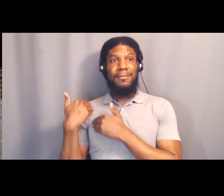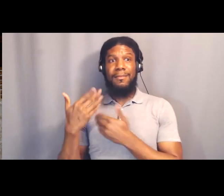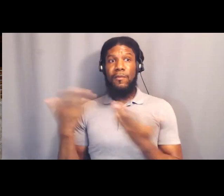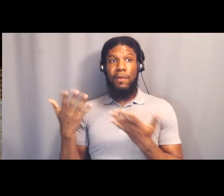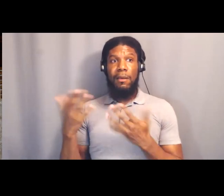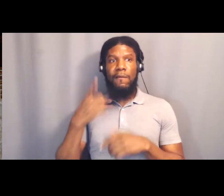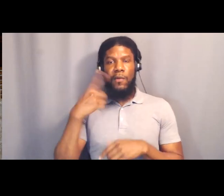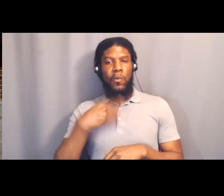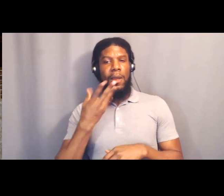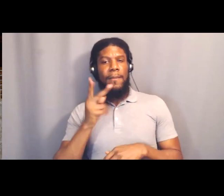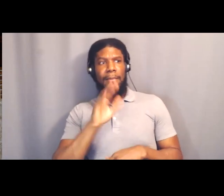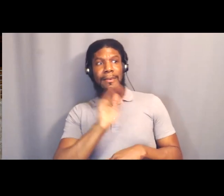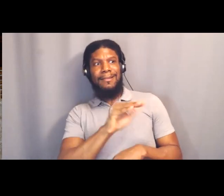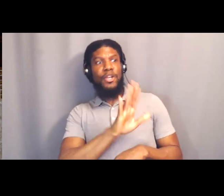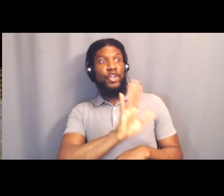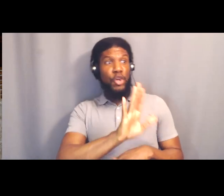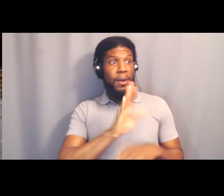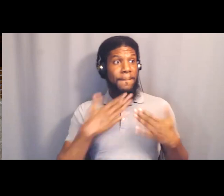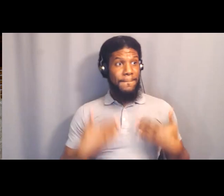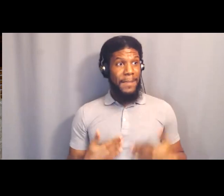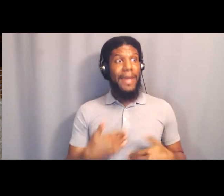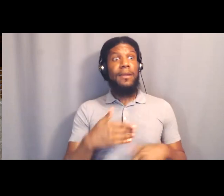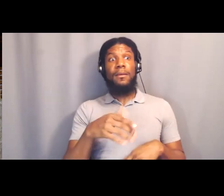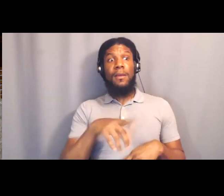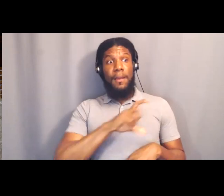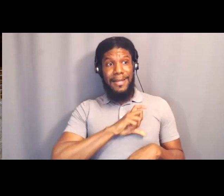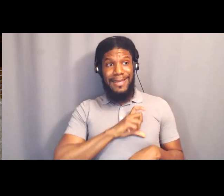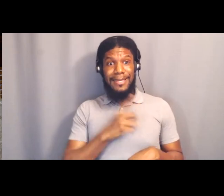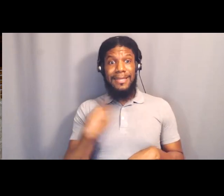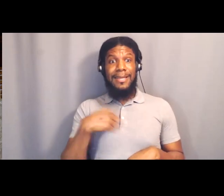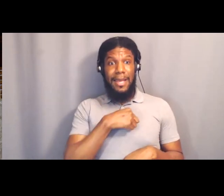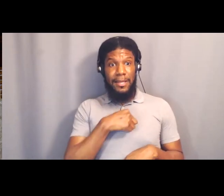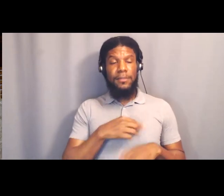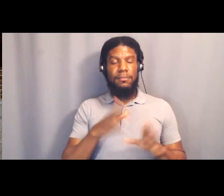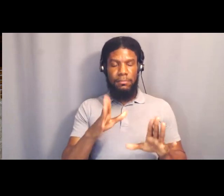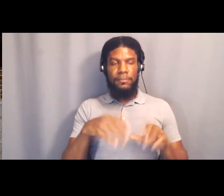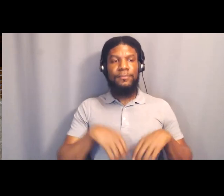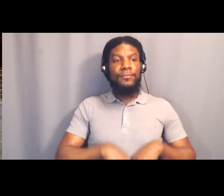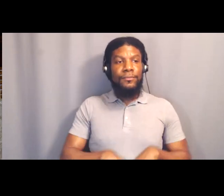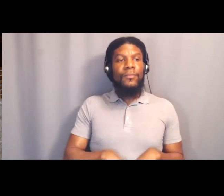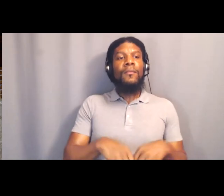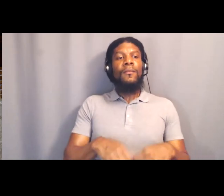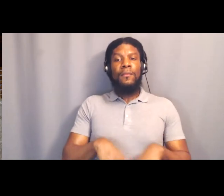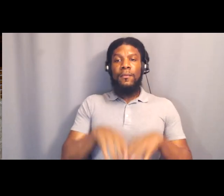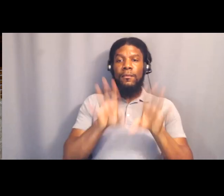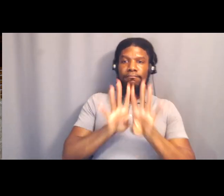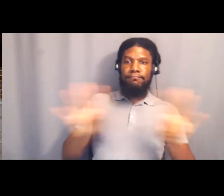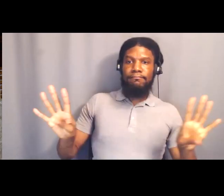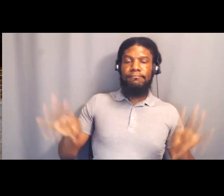This is when we were doing a lot of like intersection shut downs and we're facing a lot of repression from police.